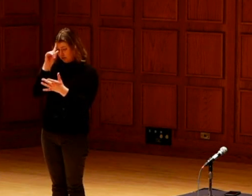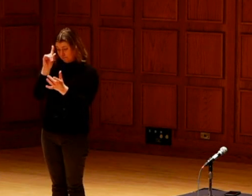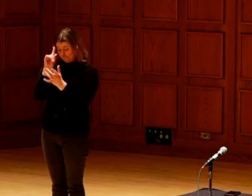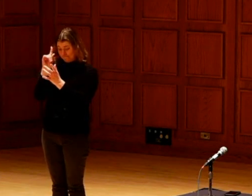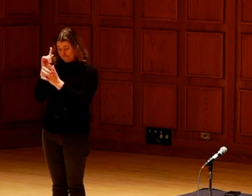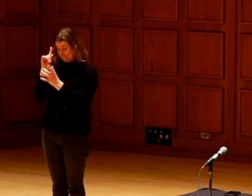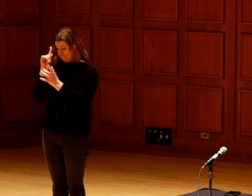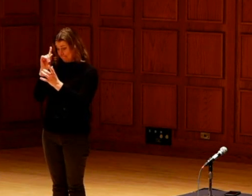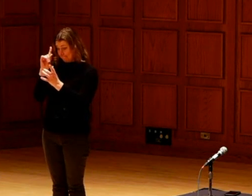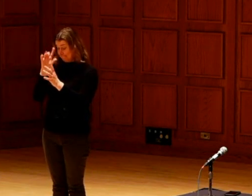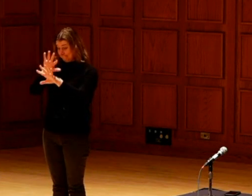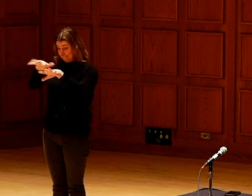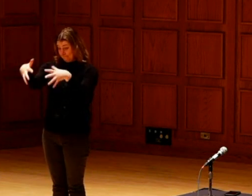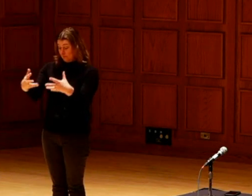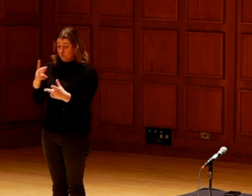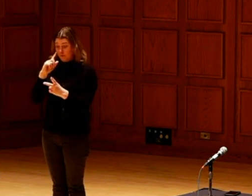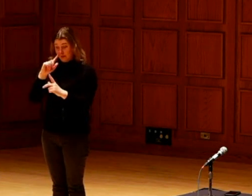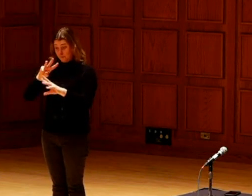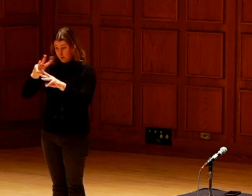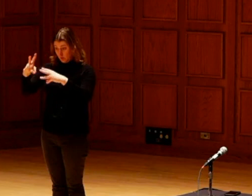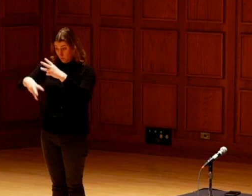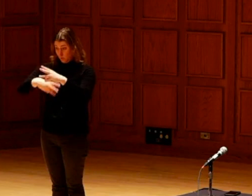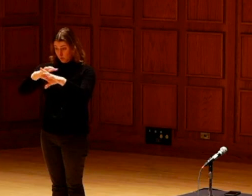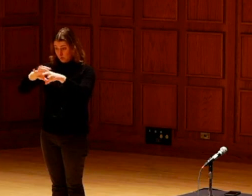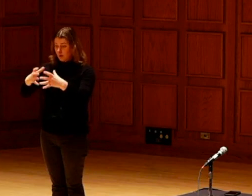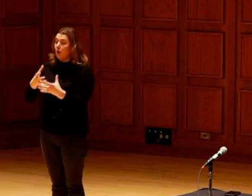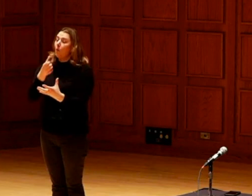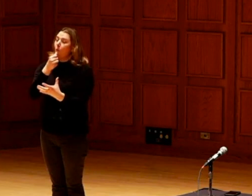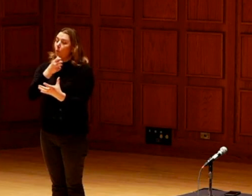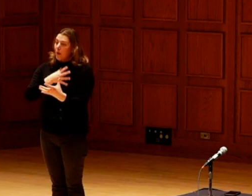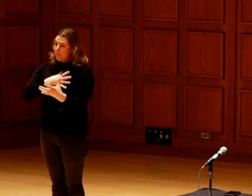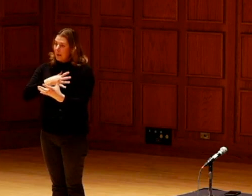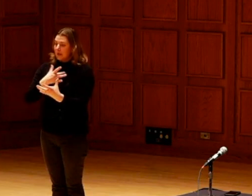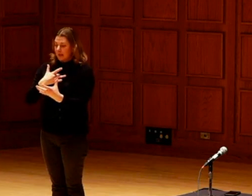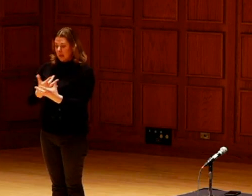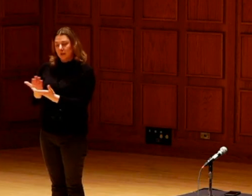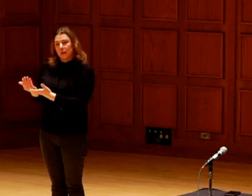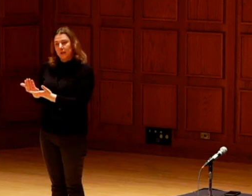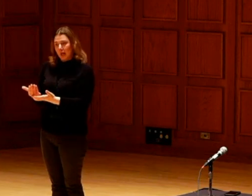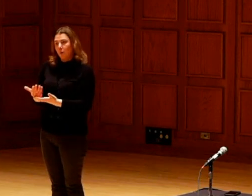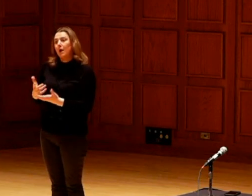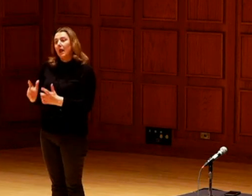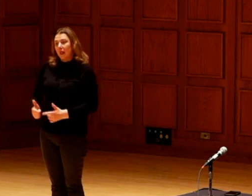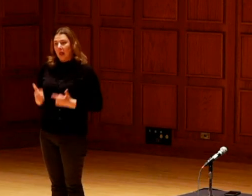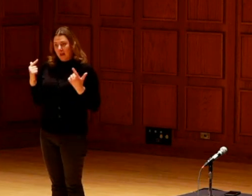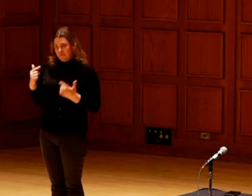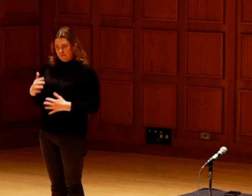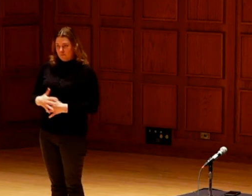Rematriation is on the feminine energy of it. In the scheme of the world, women are the carriers of life.